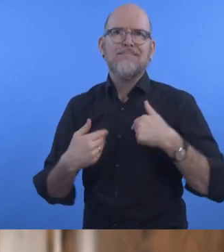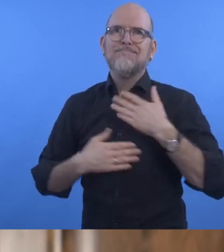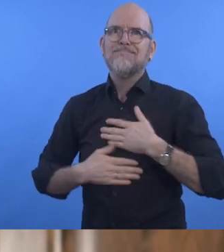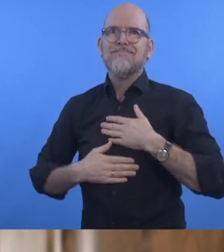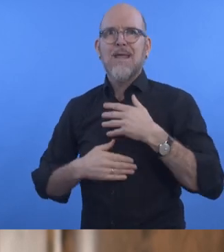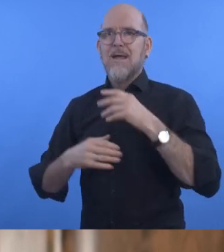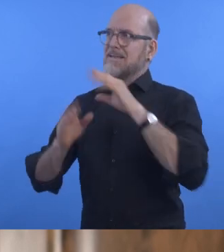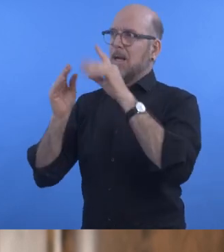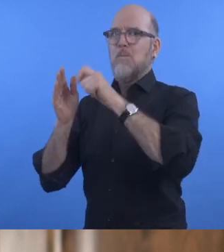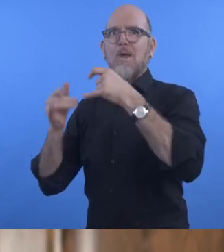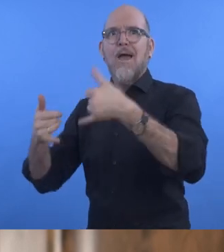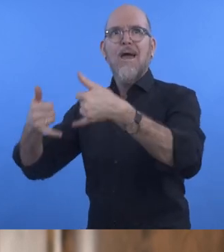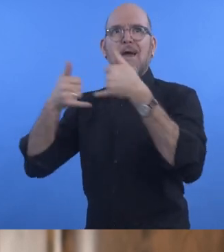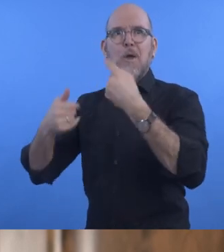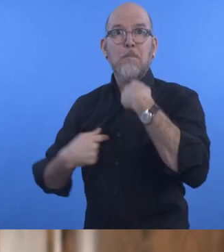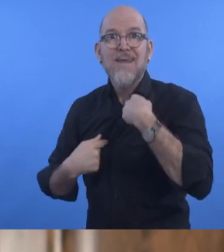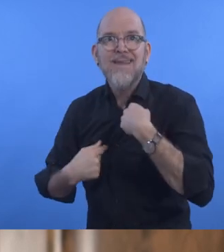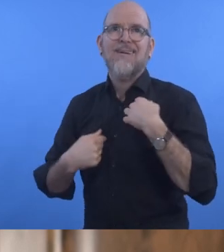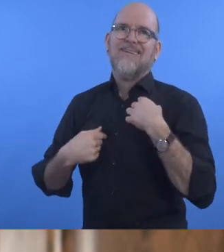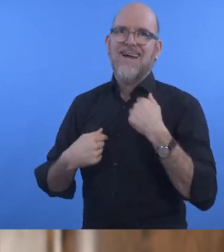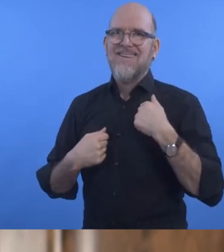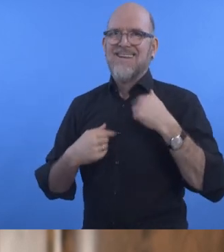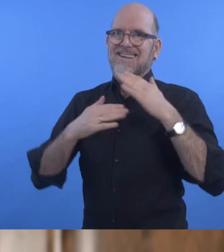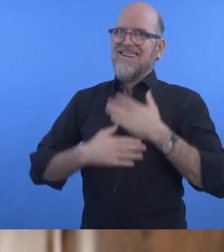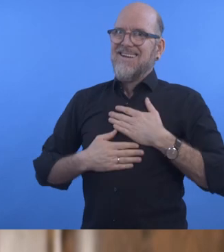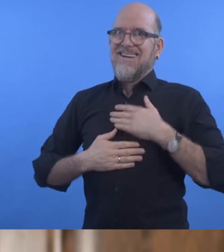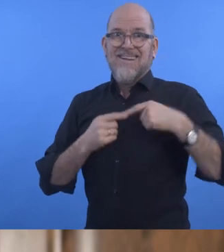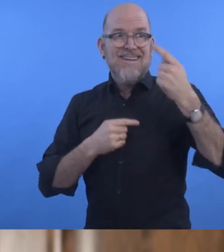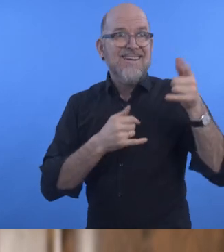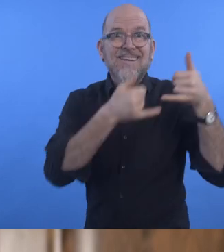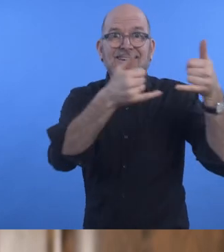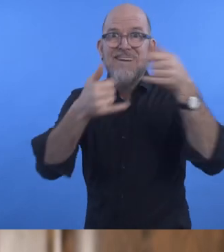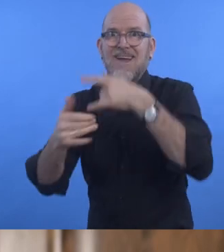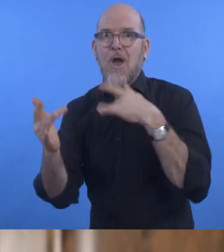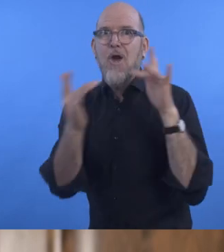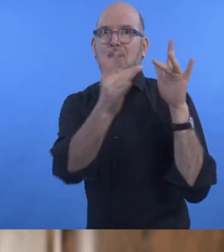Zero Project Award. We can’t wait to connect with the other awardees and the rest of the Zero Project."